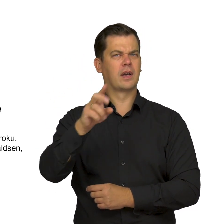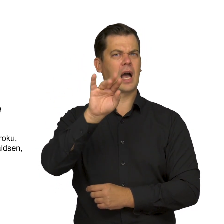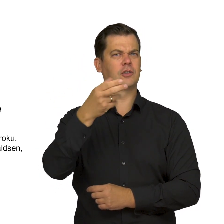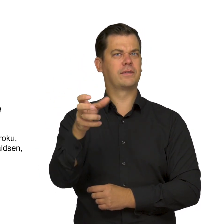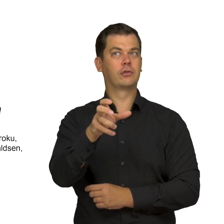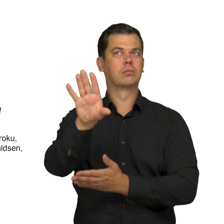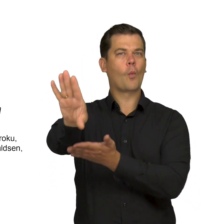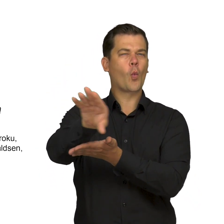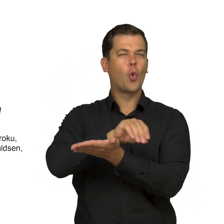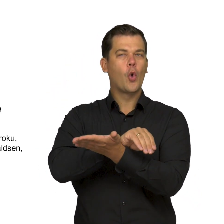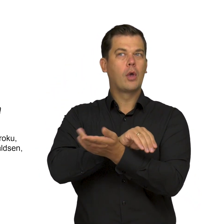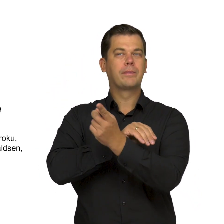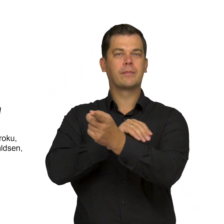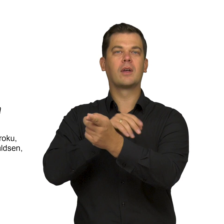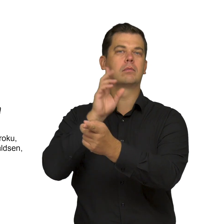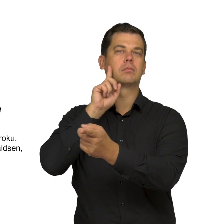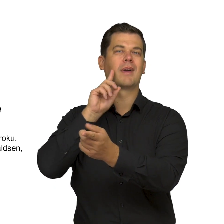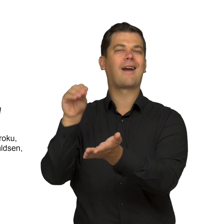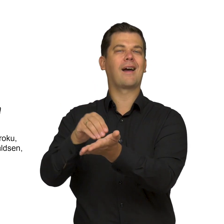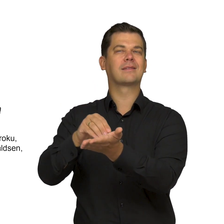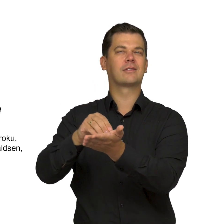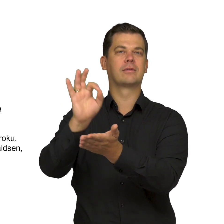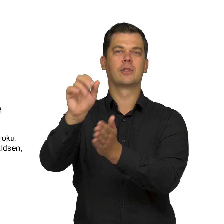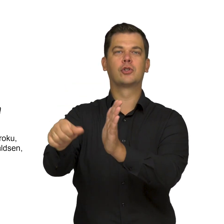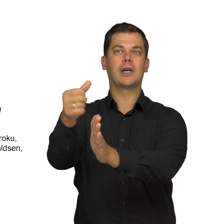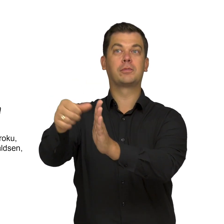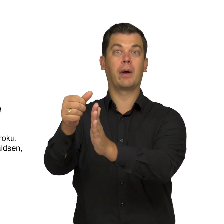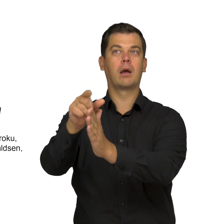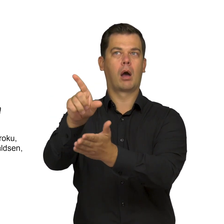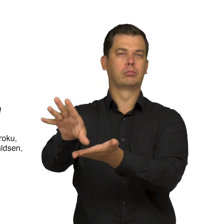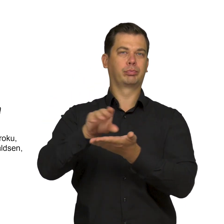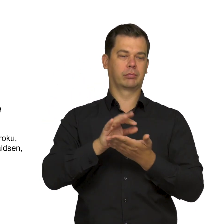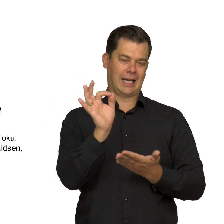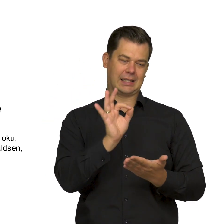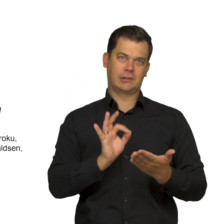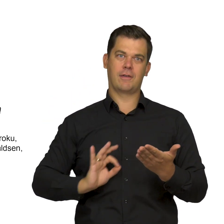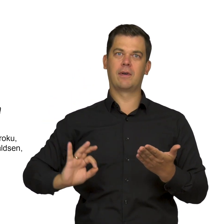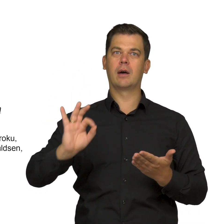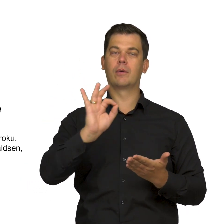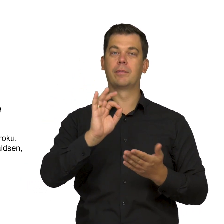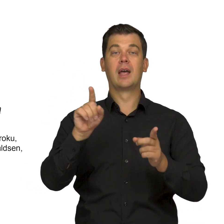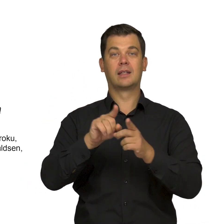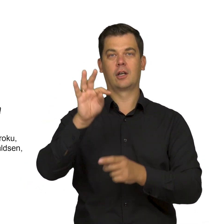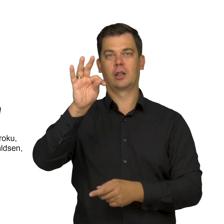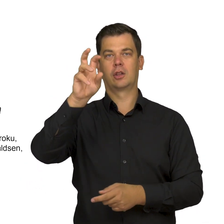of this eminent classicist sculptor Secondly, however, they prove that Bertel Thorvaldsen